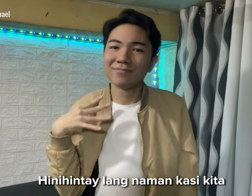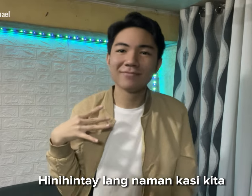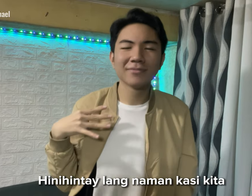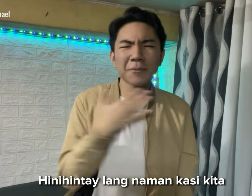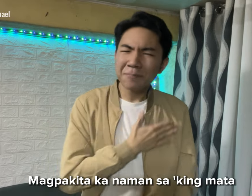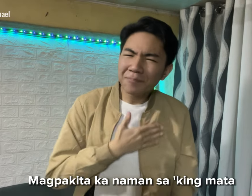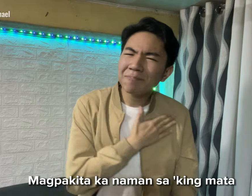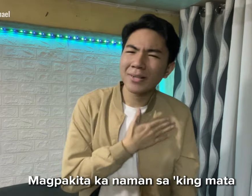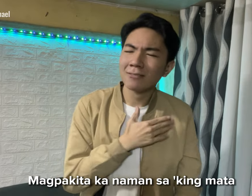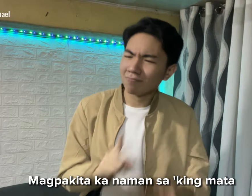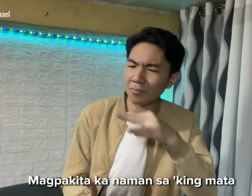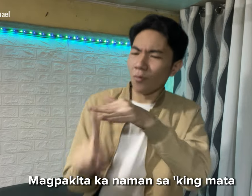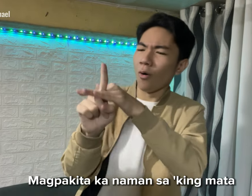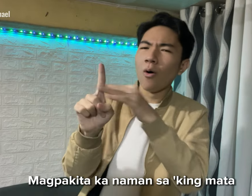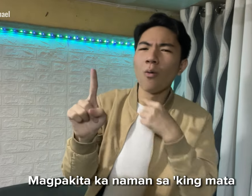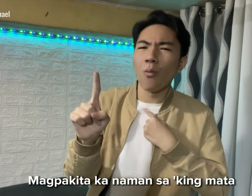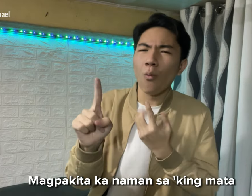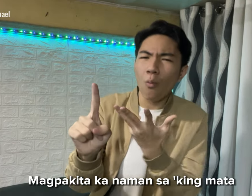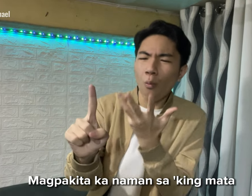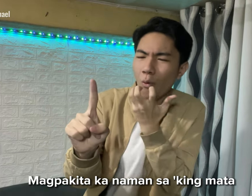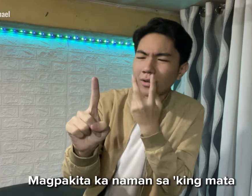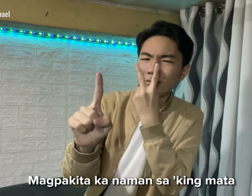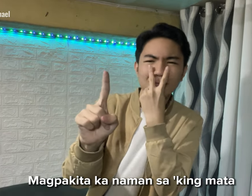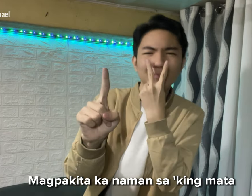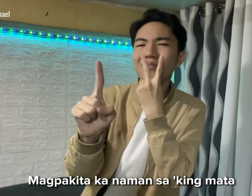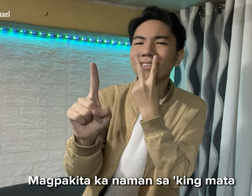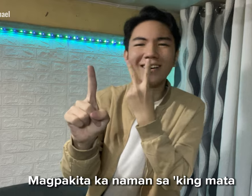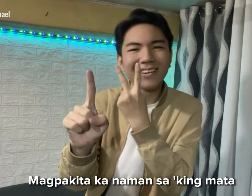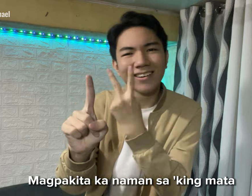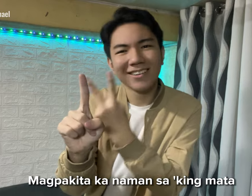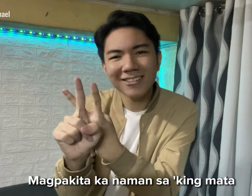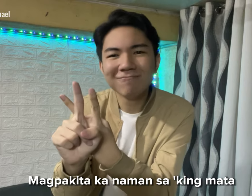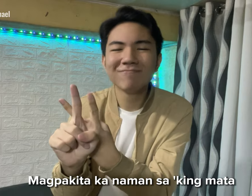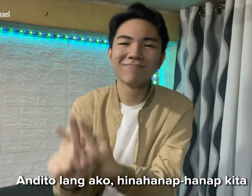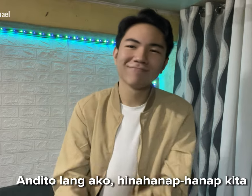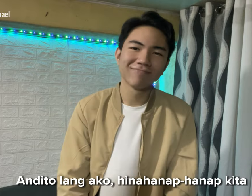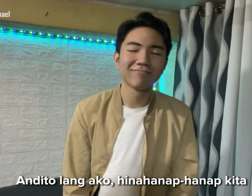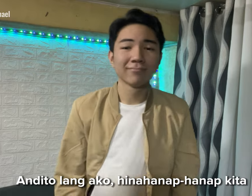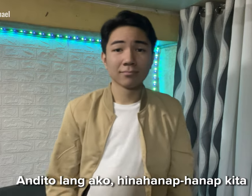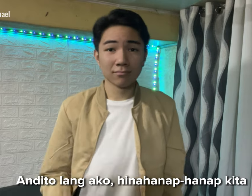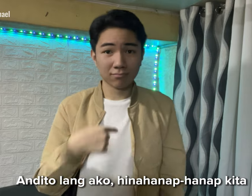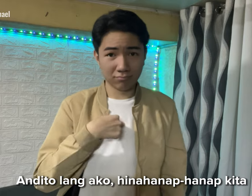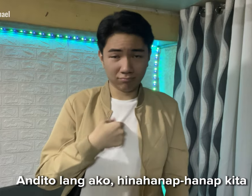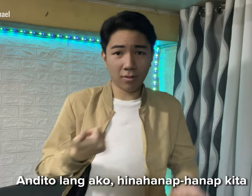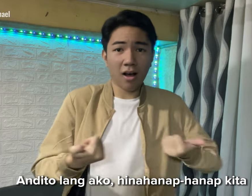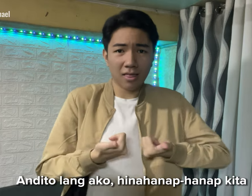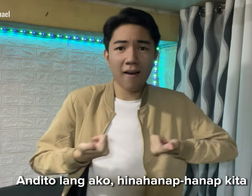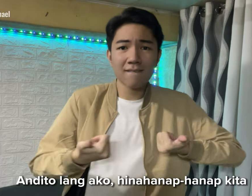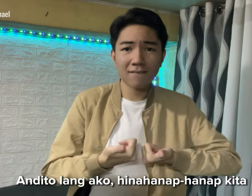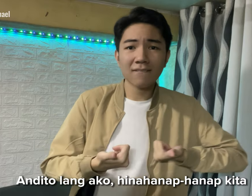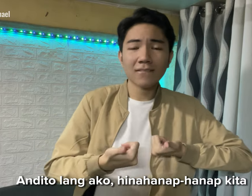Please show yourself to me I'm just here